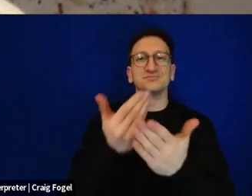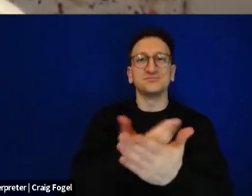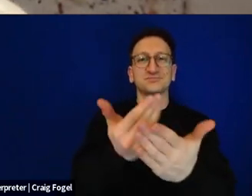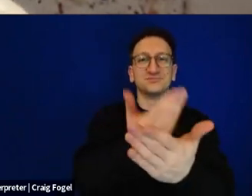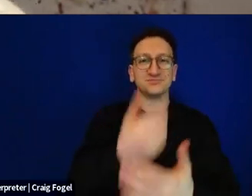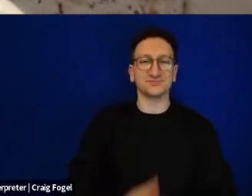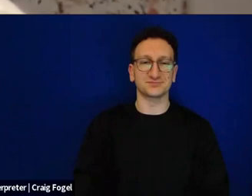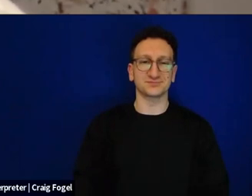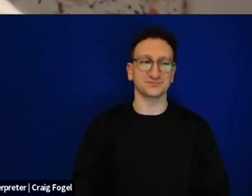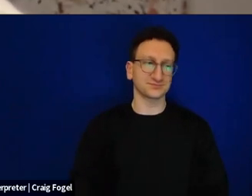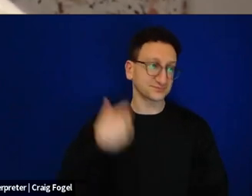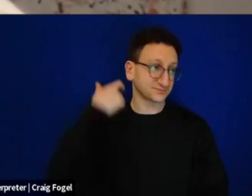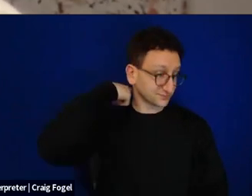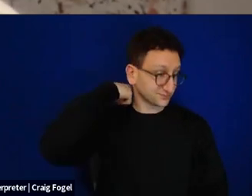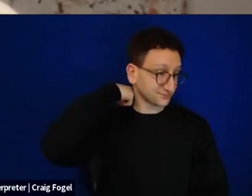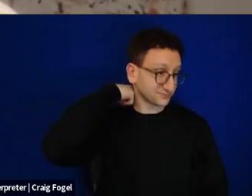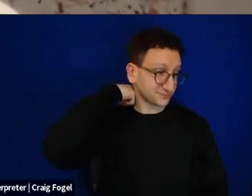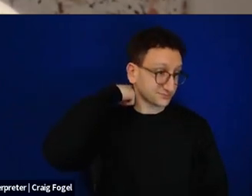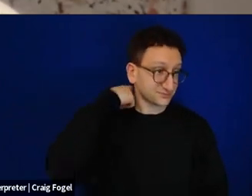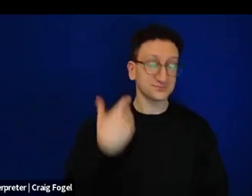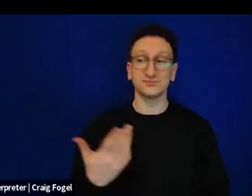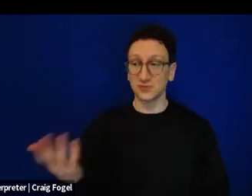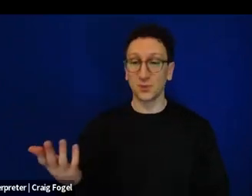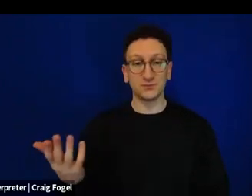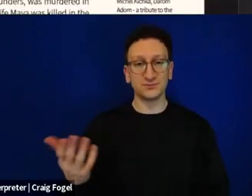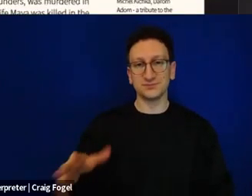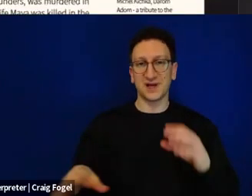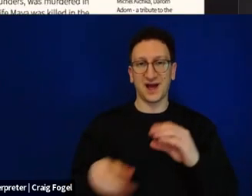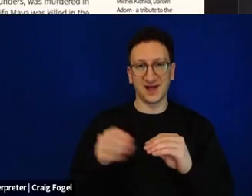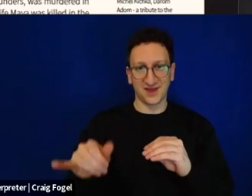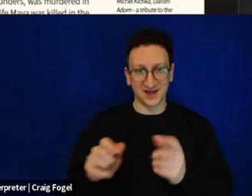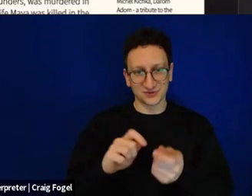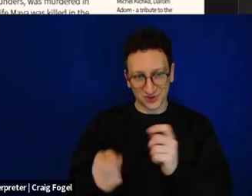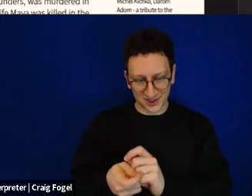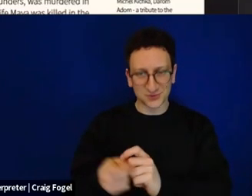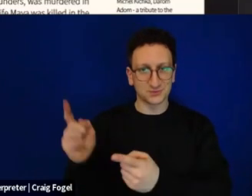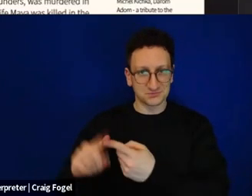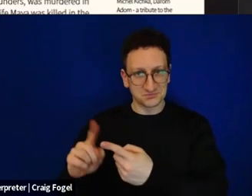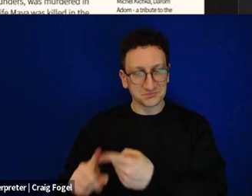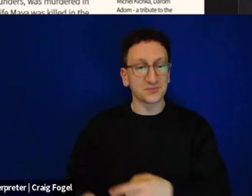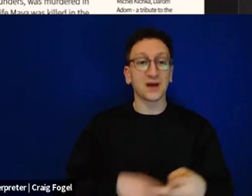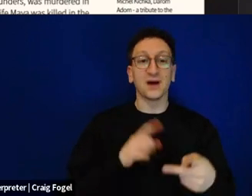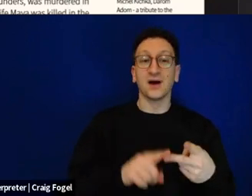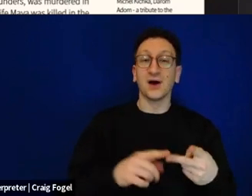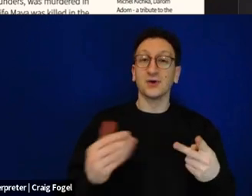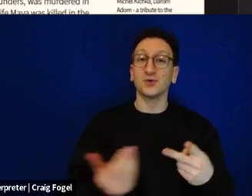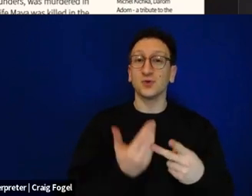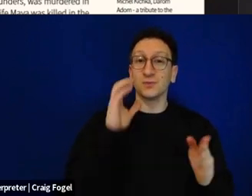So we mentioned how we changed, how we added and made things different in the Haggadah. One of the pictures that we inserted here is a picture that wasn't created